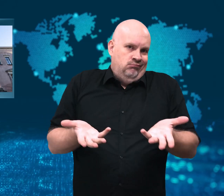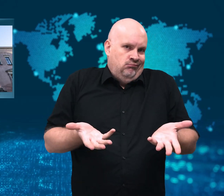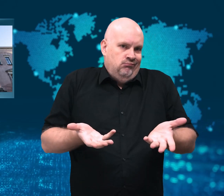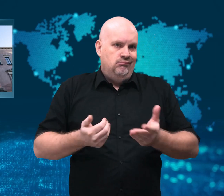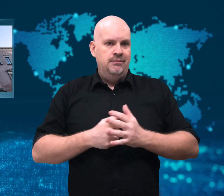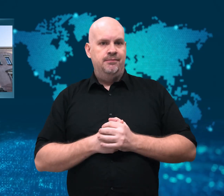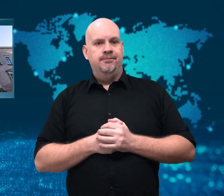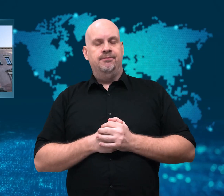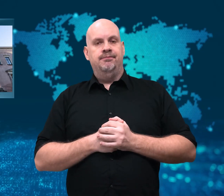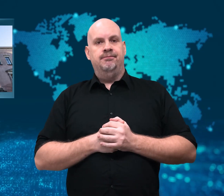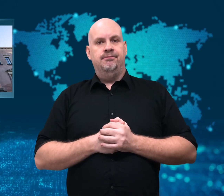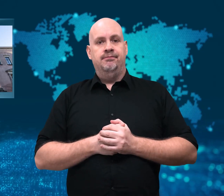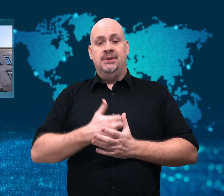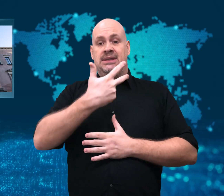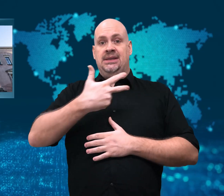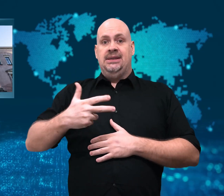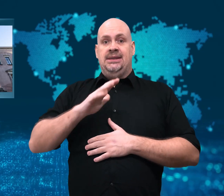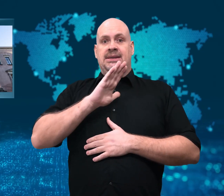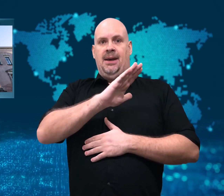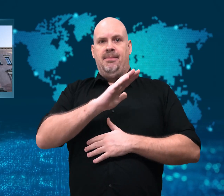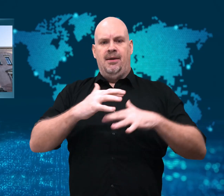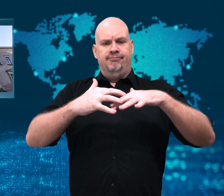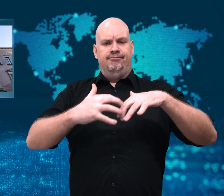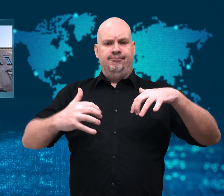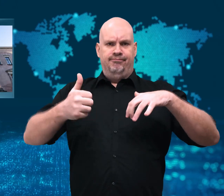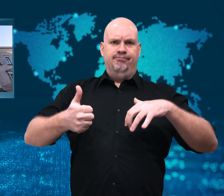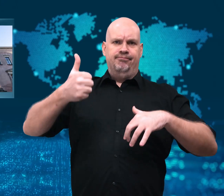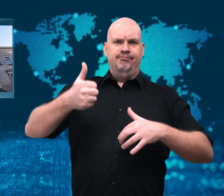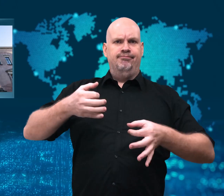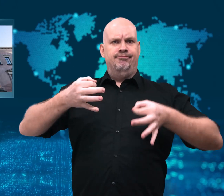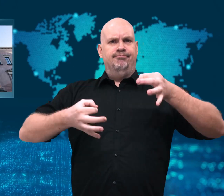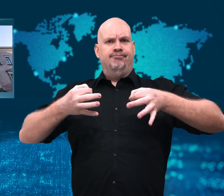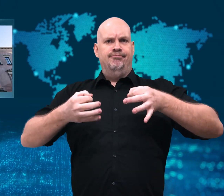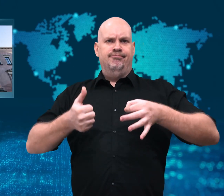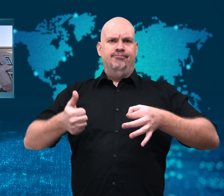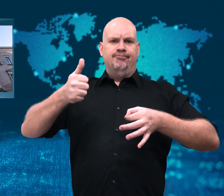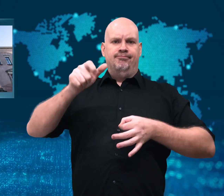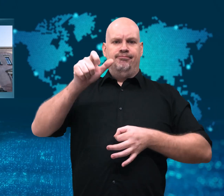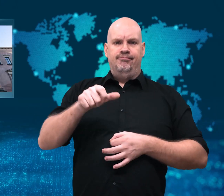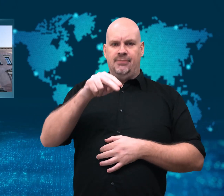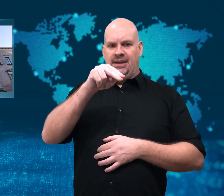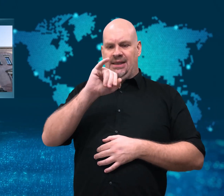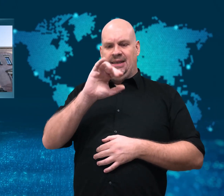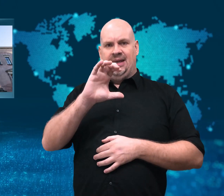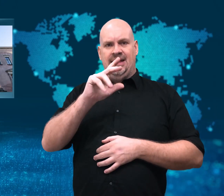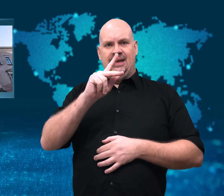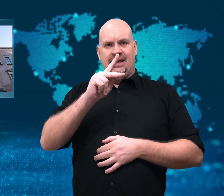Denmark’s Minister of Justice, Nick Haekkerup,